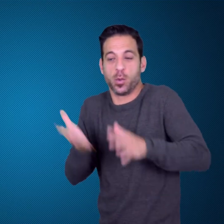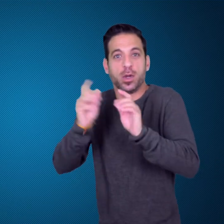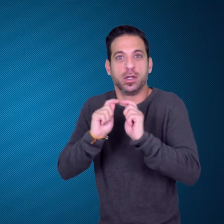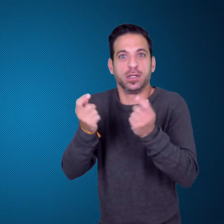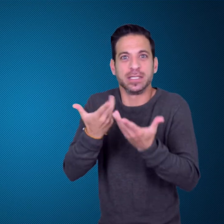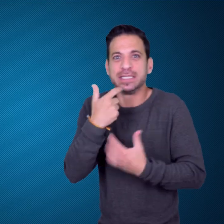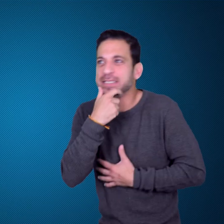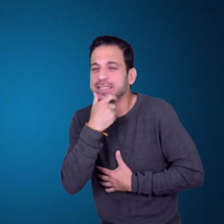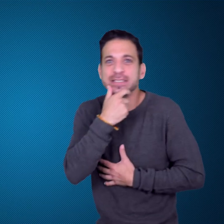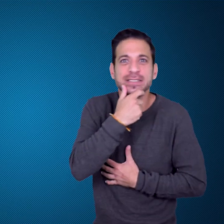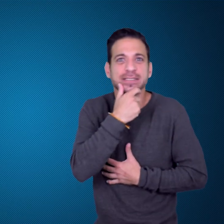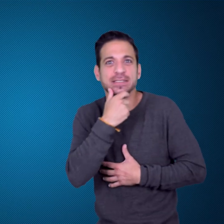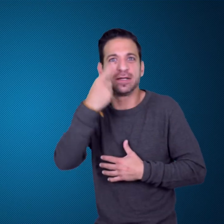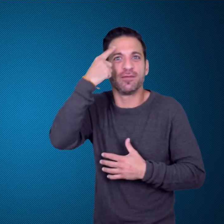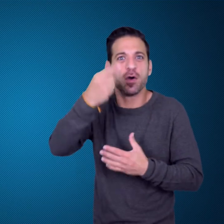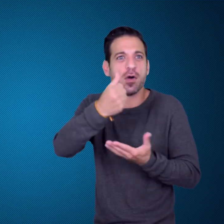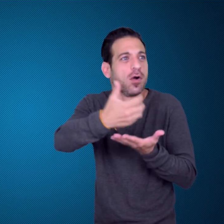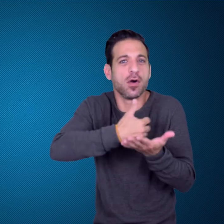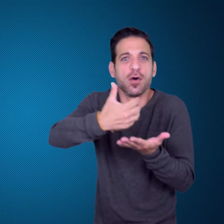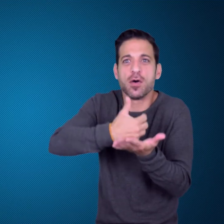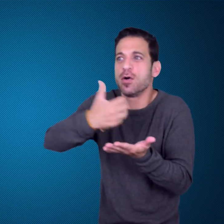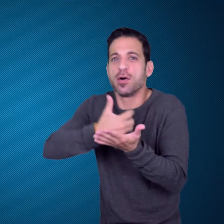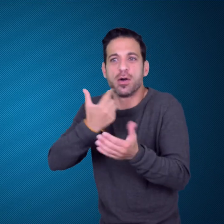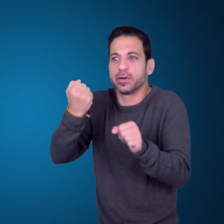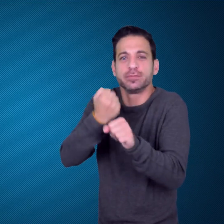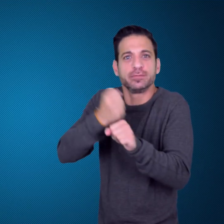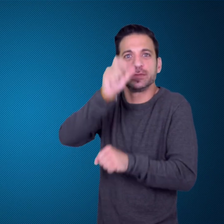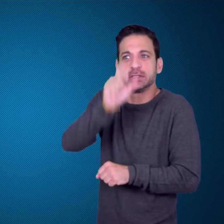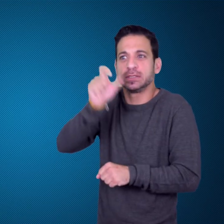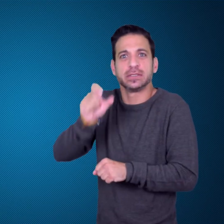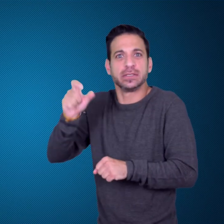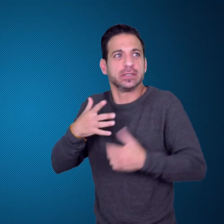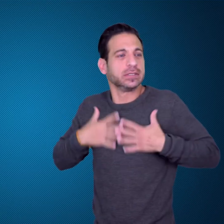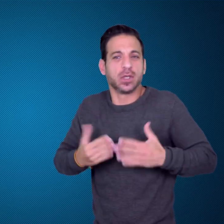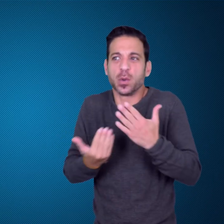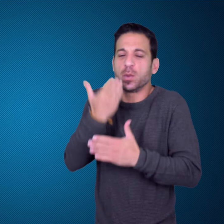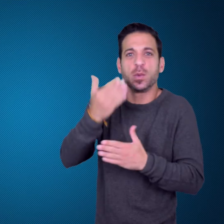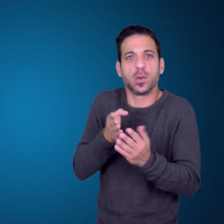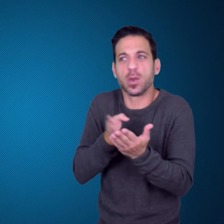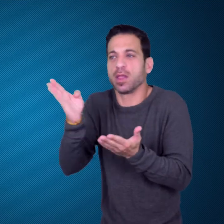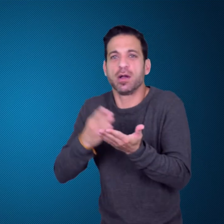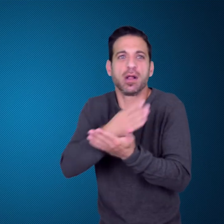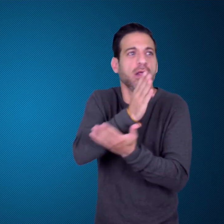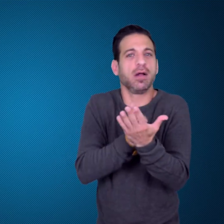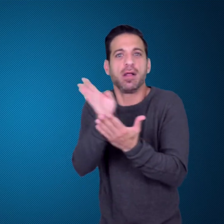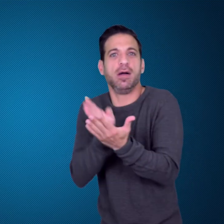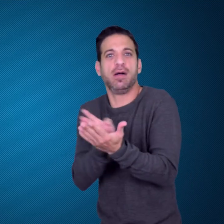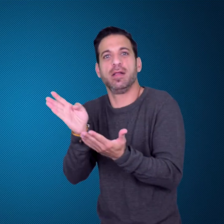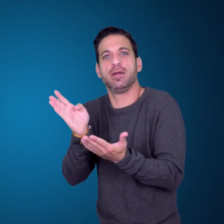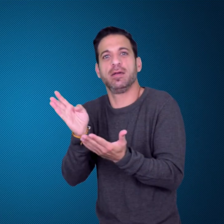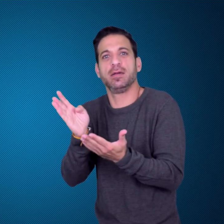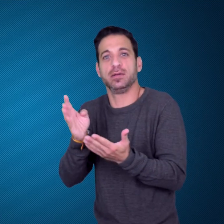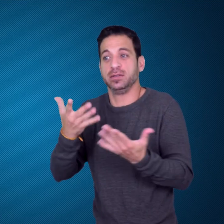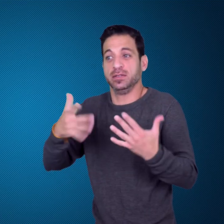leaving its stars scrambling for new employment.